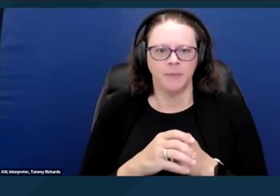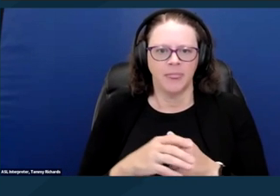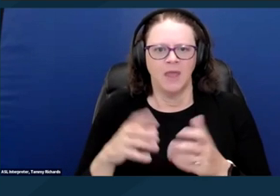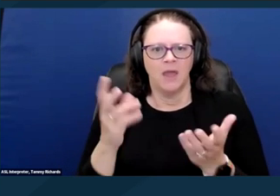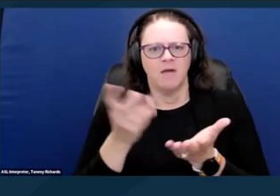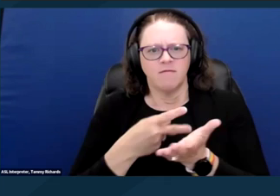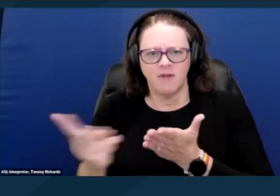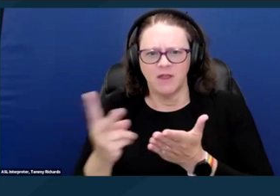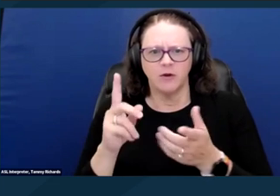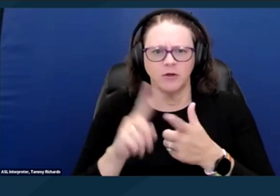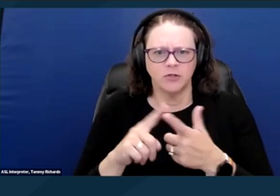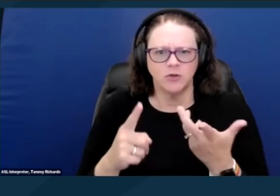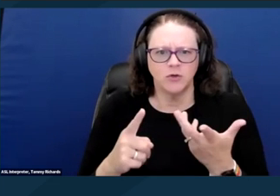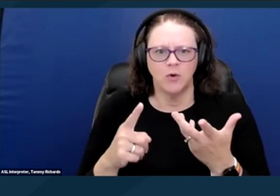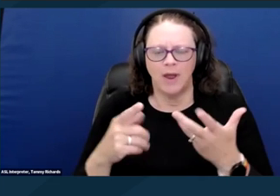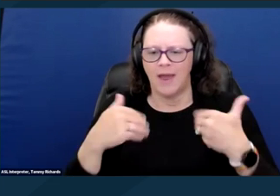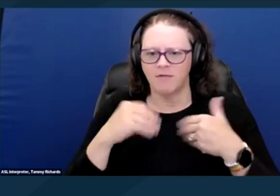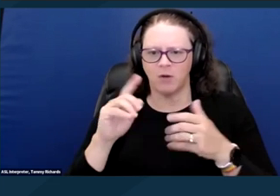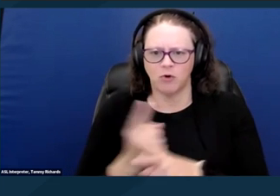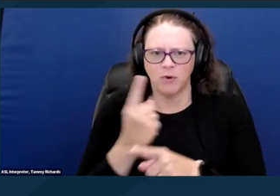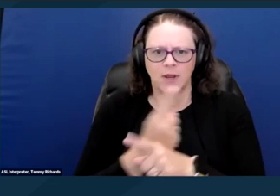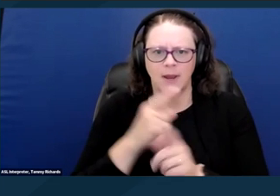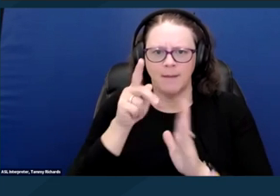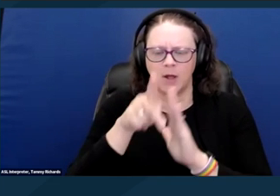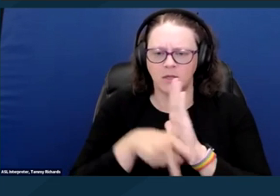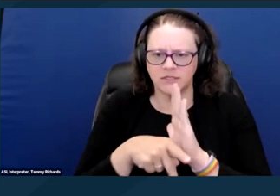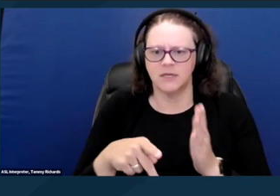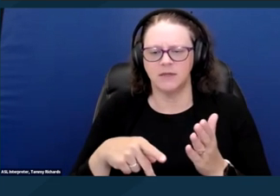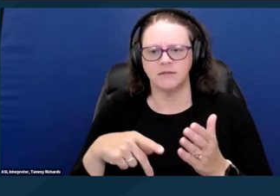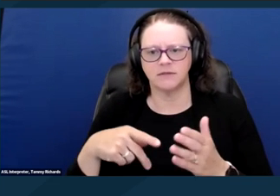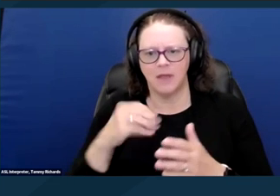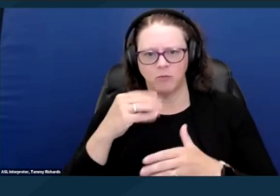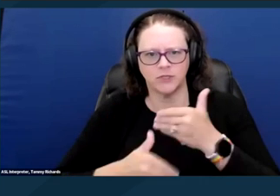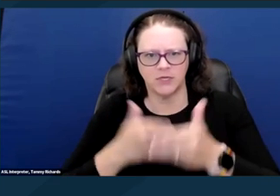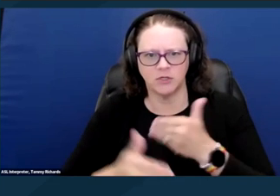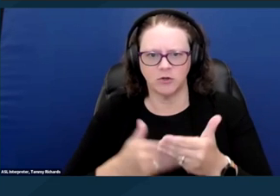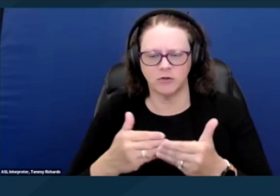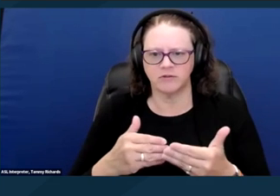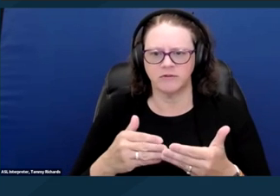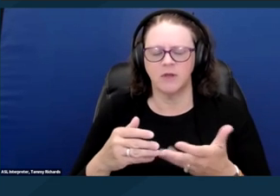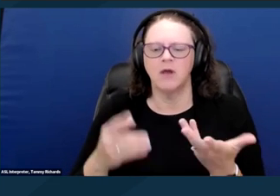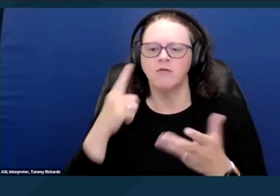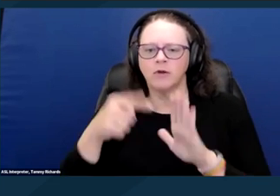they're refusing to waive a no pet policy to accommodate someone who uses an assistance animal.